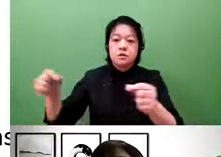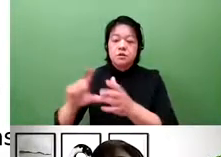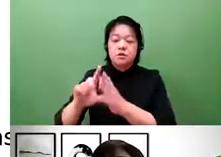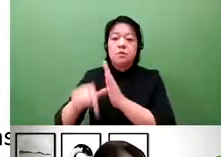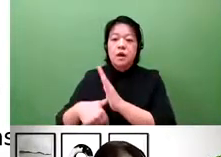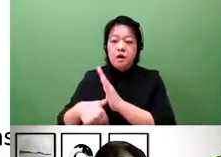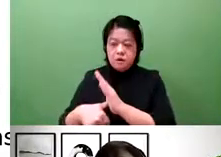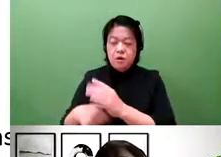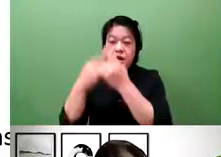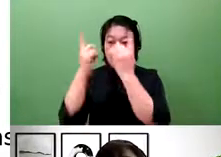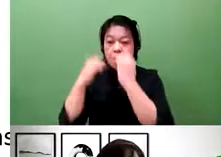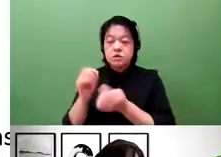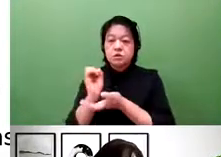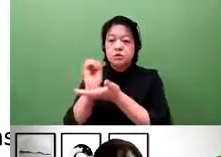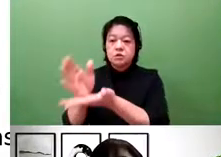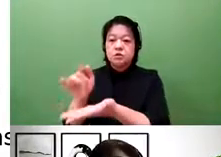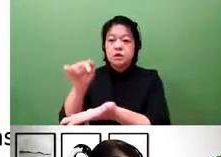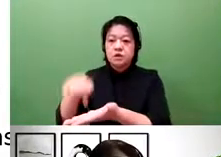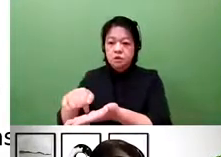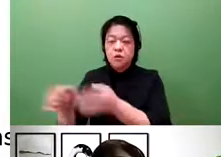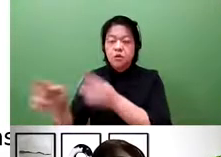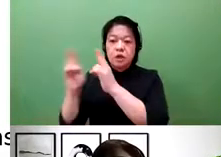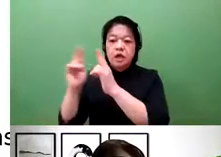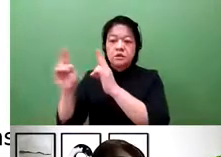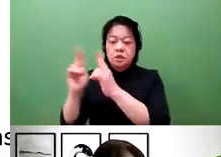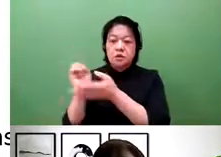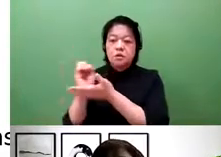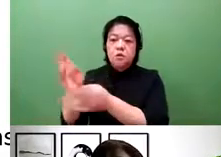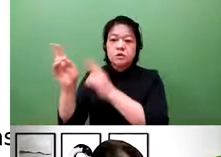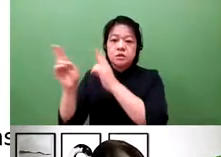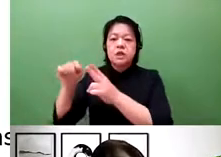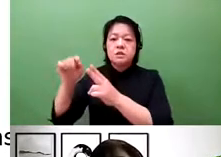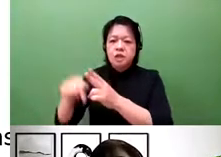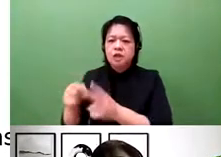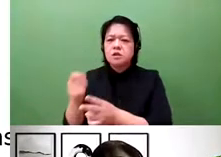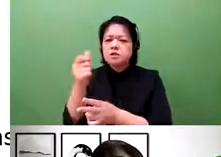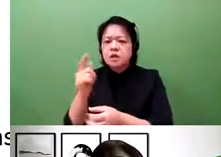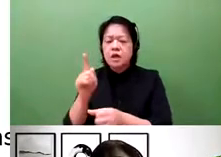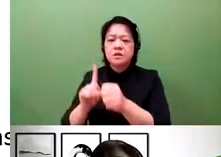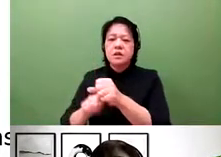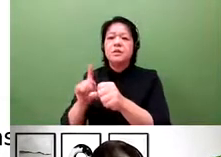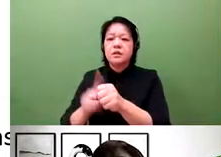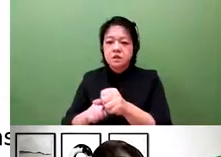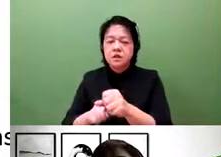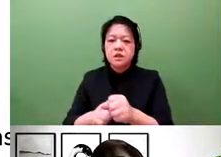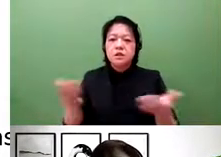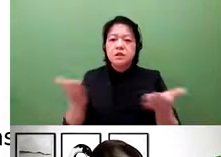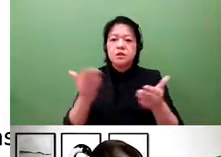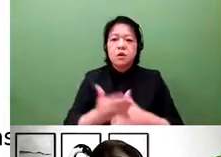Here in Japan, we have angels ventures. The numbers are very, very small.